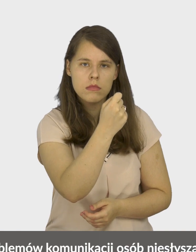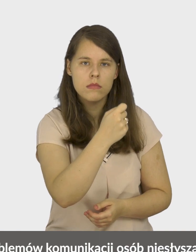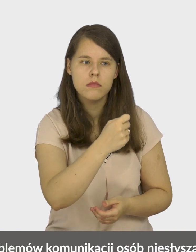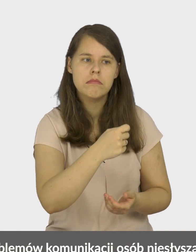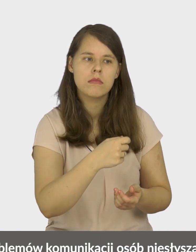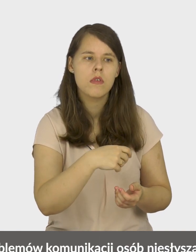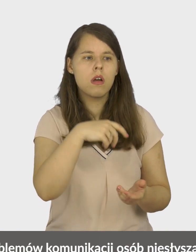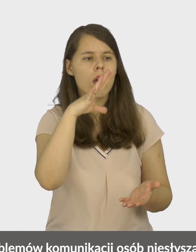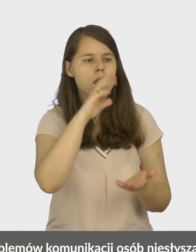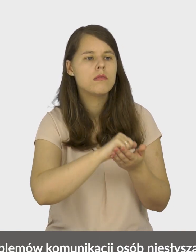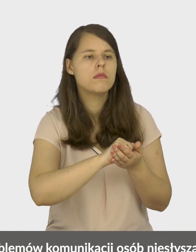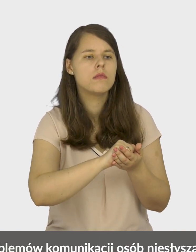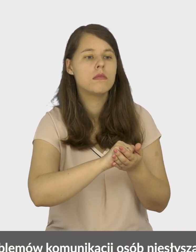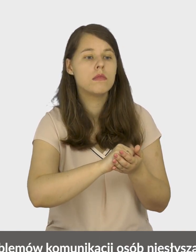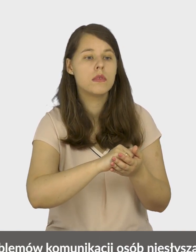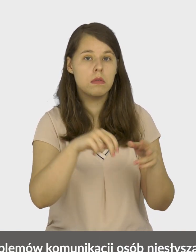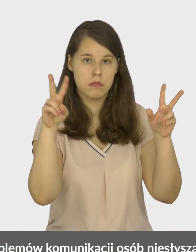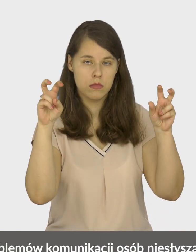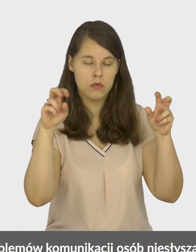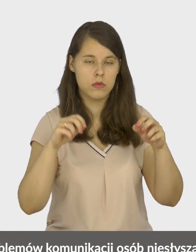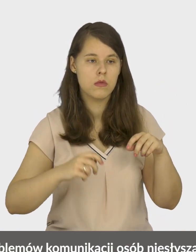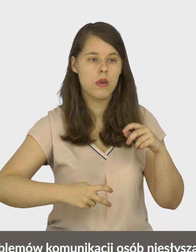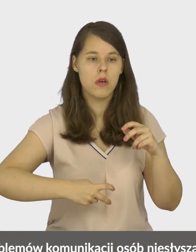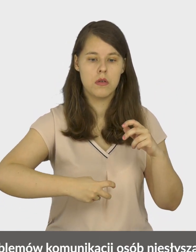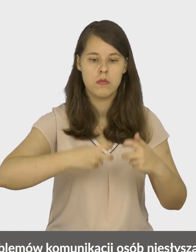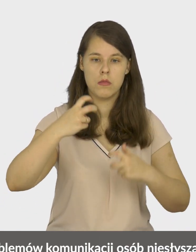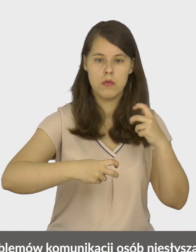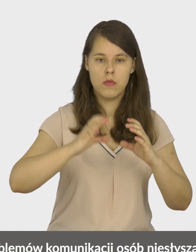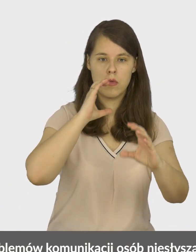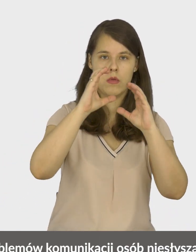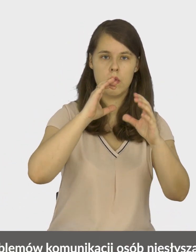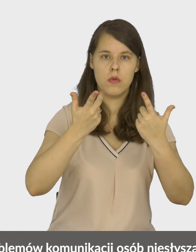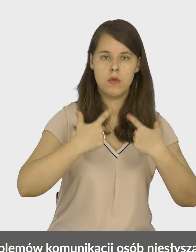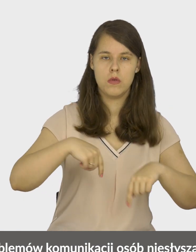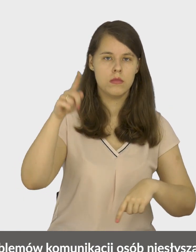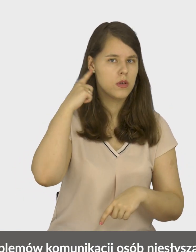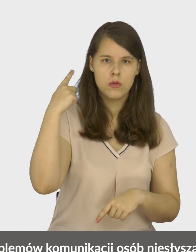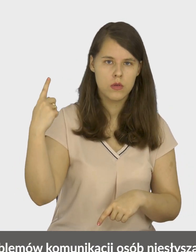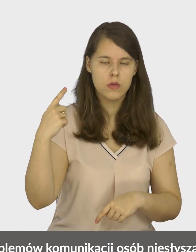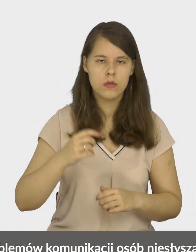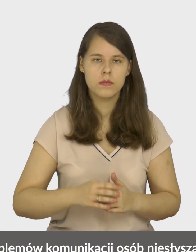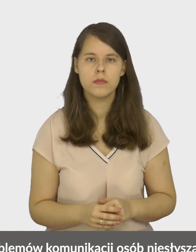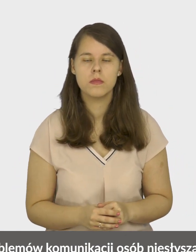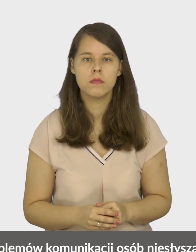"From the communication problems of deaf people".